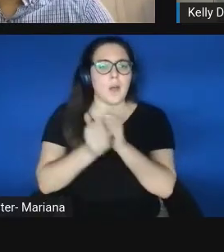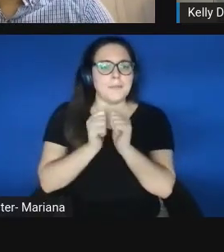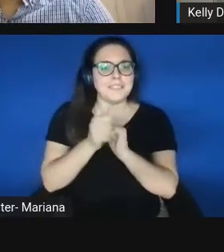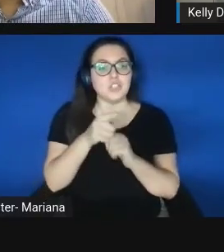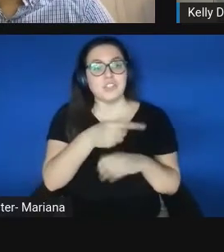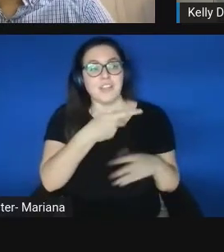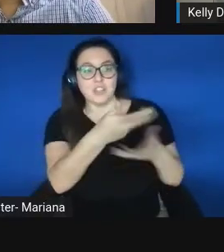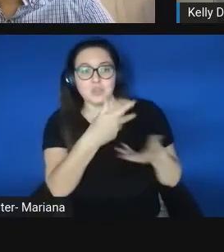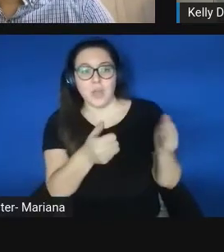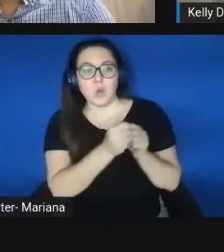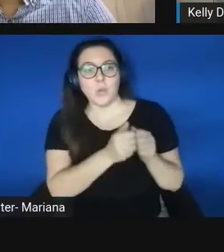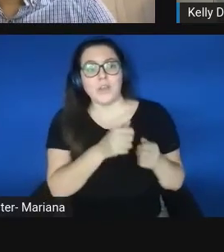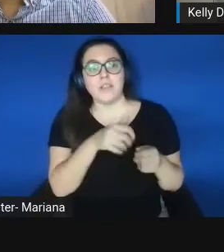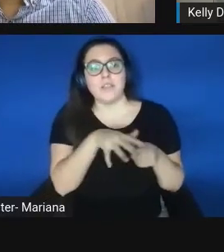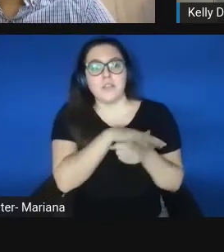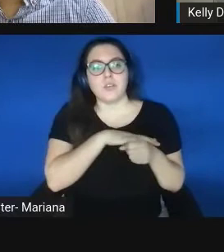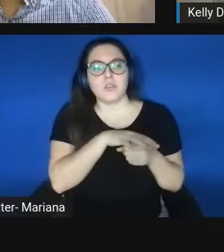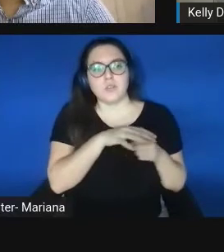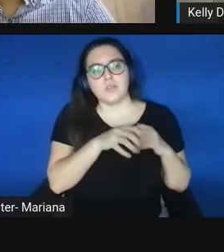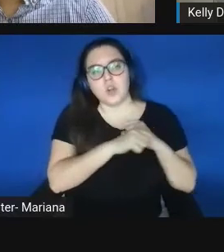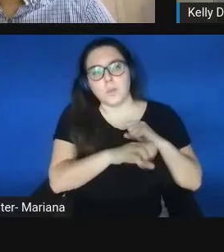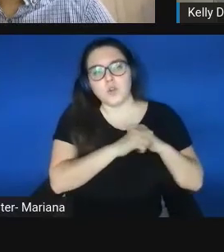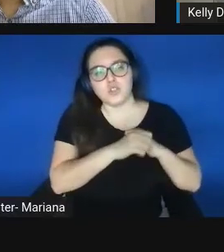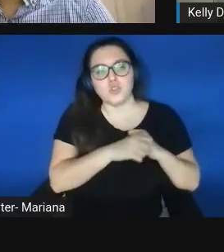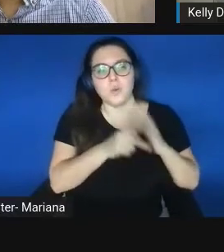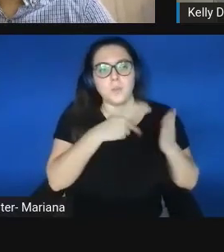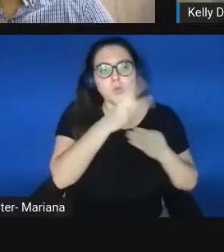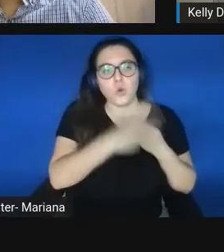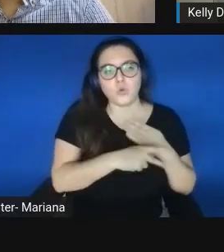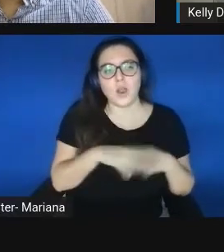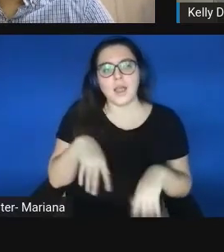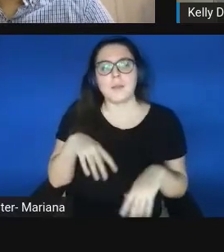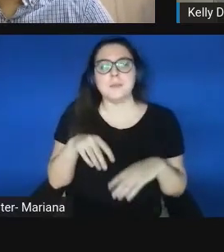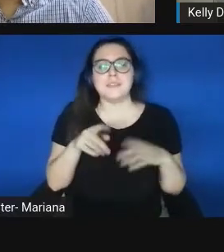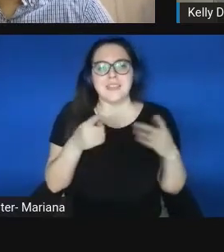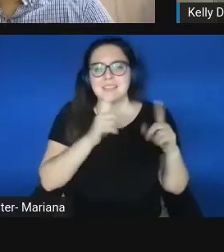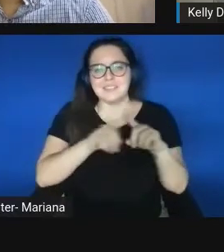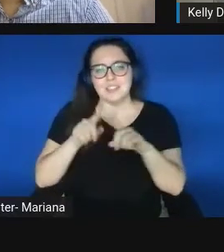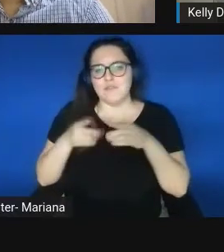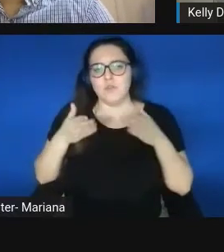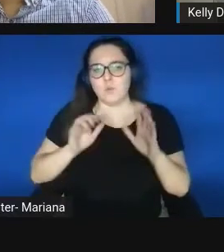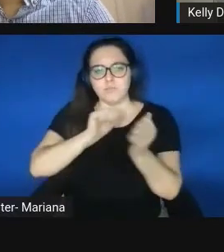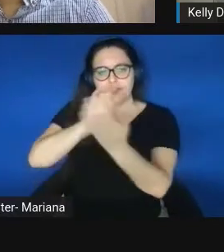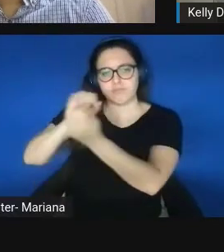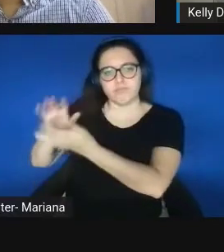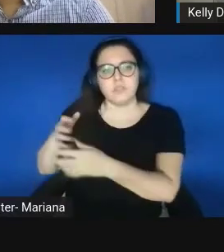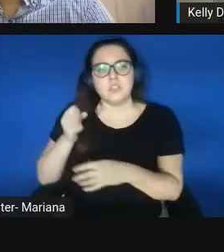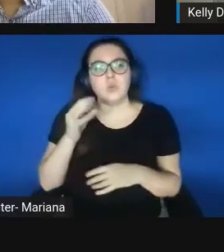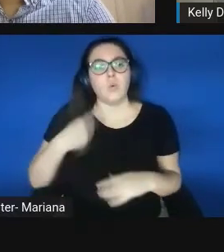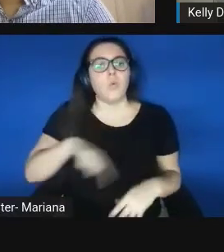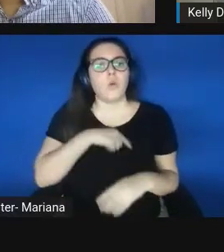programs like in entirely new ways. So we always a door open for partnership.